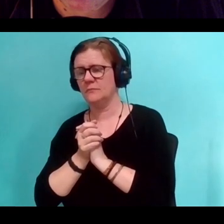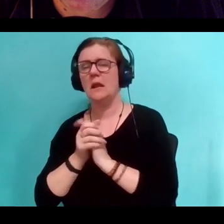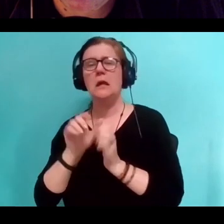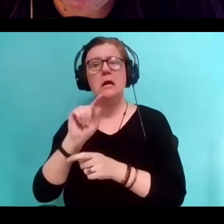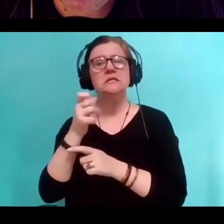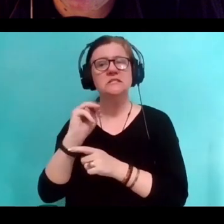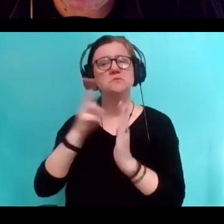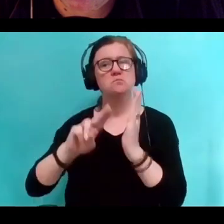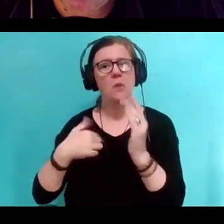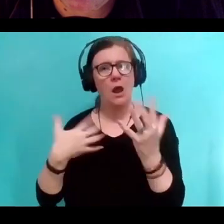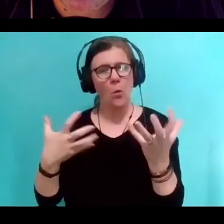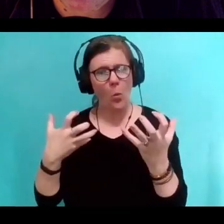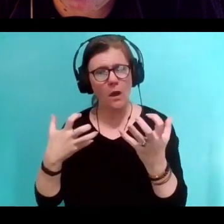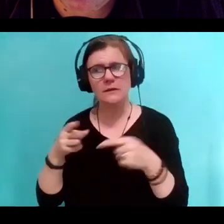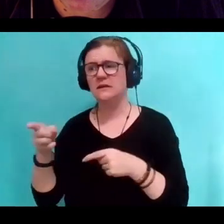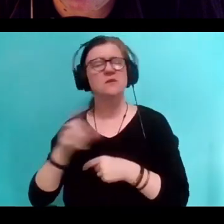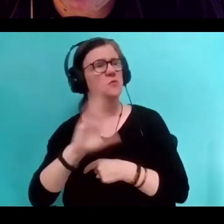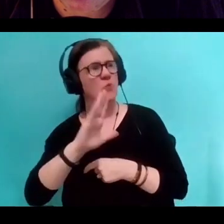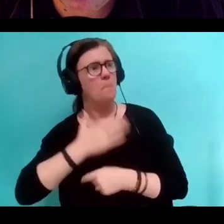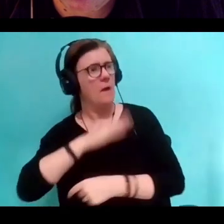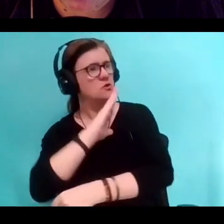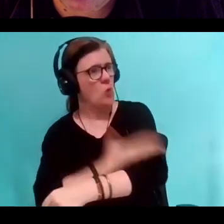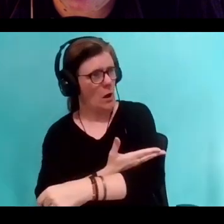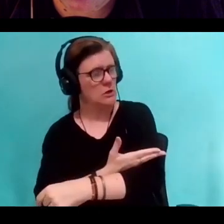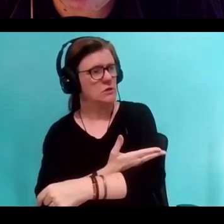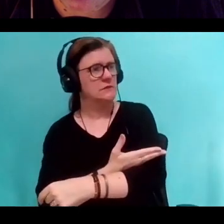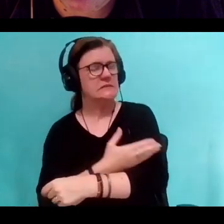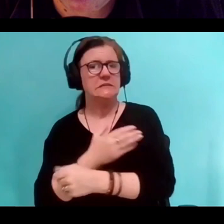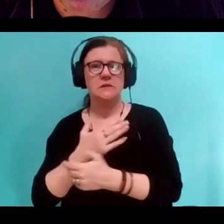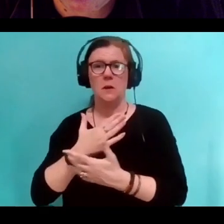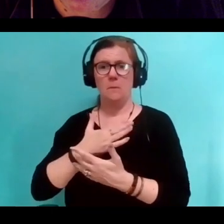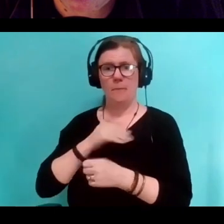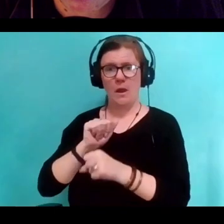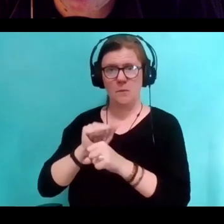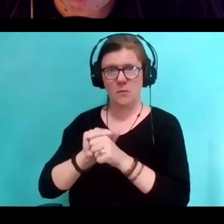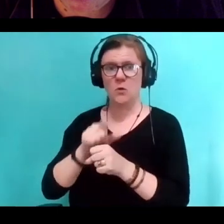He wanted me to do her portrait, but because my work is all about informed consent